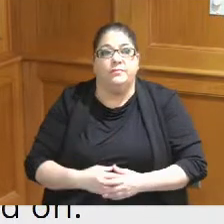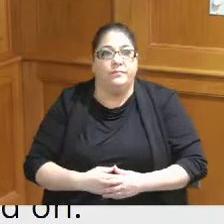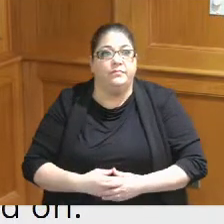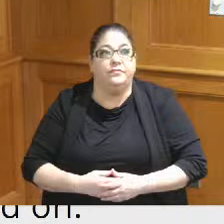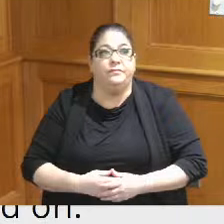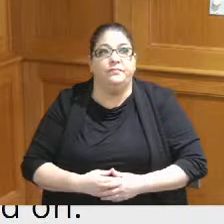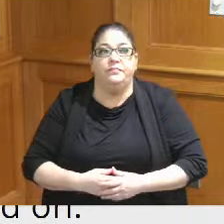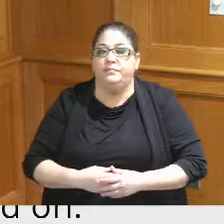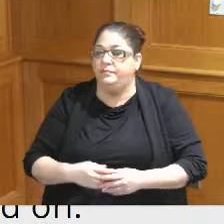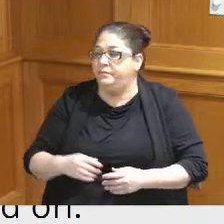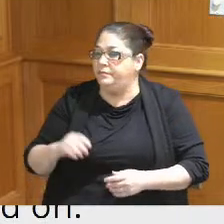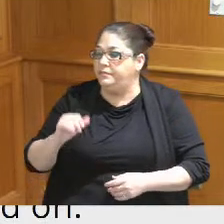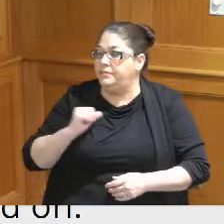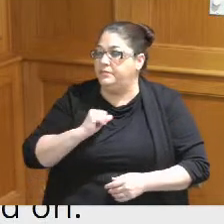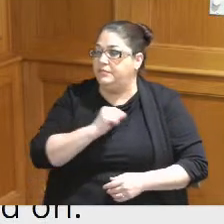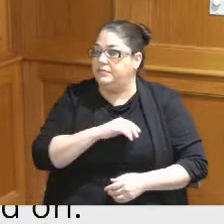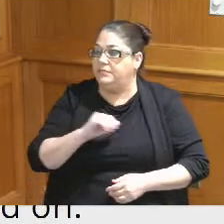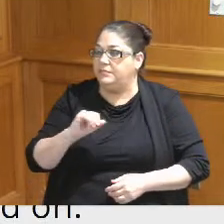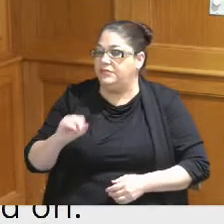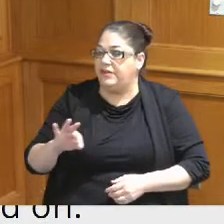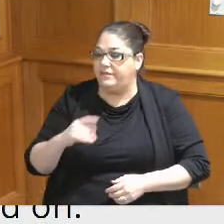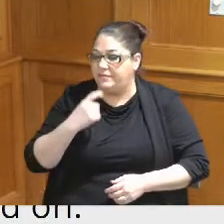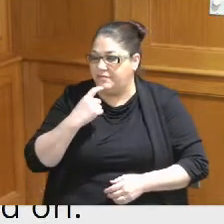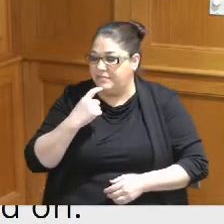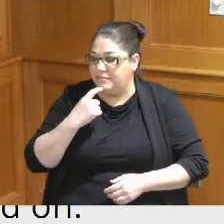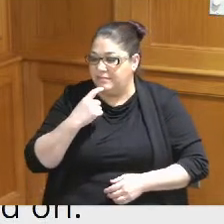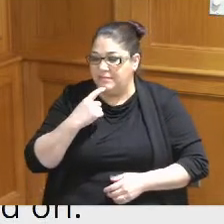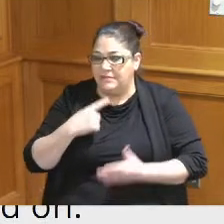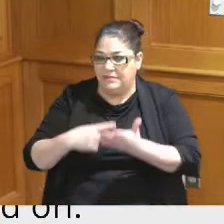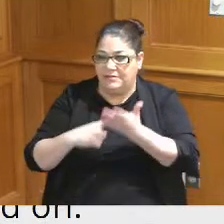I believe and again subject to obviously the discussions but I believe of the four